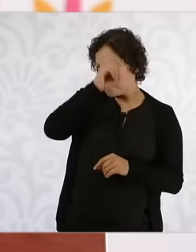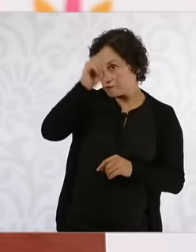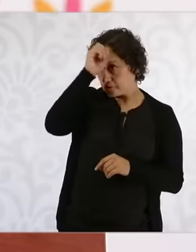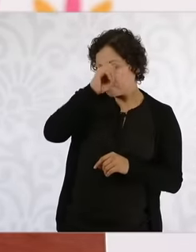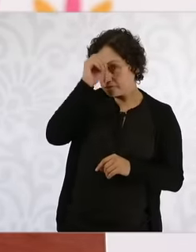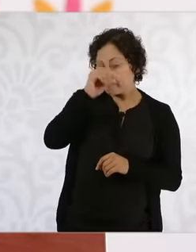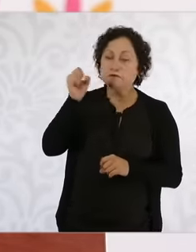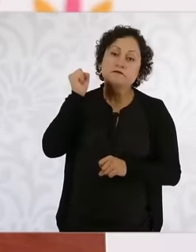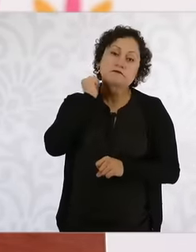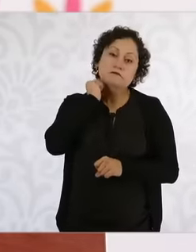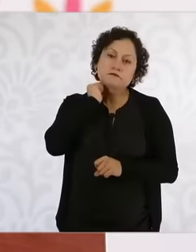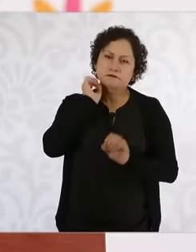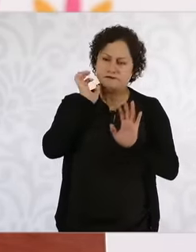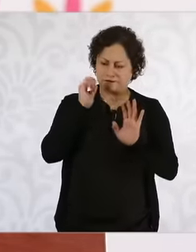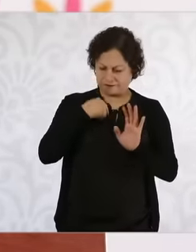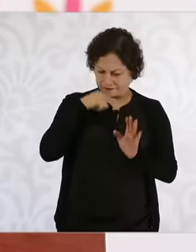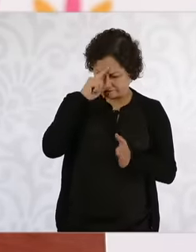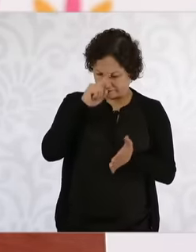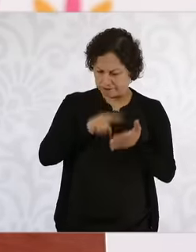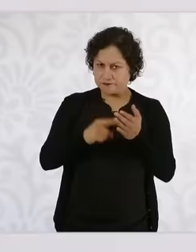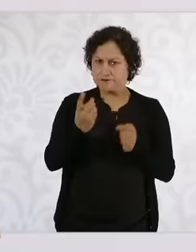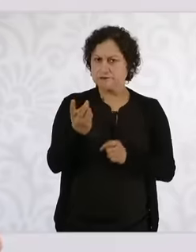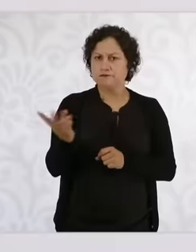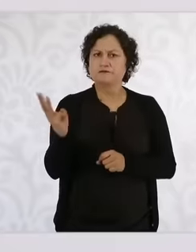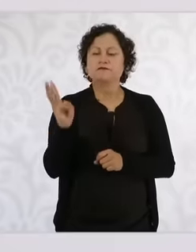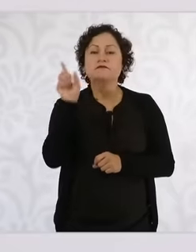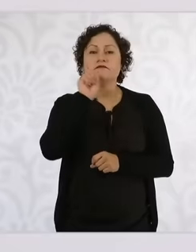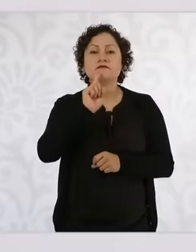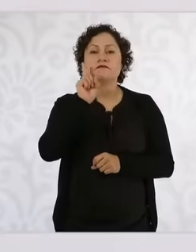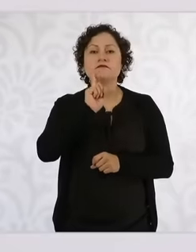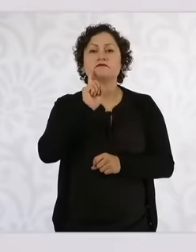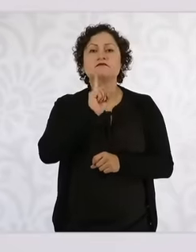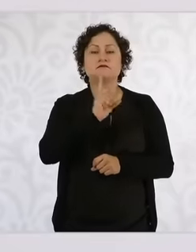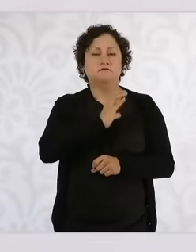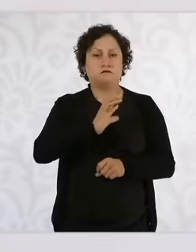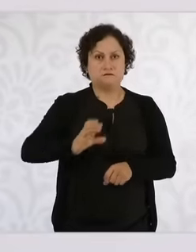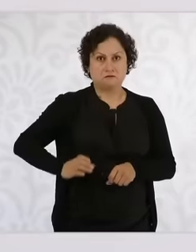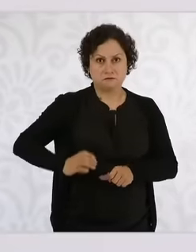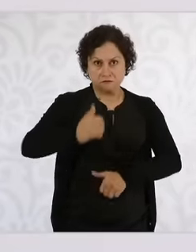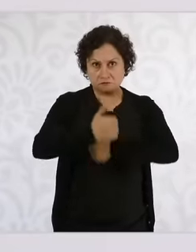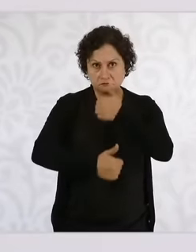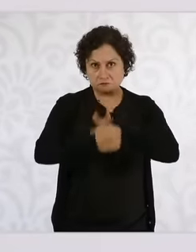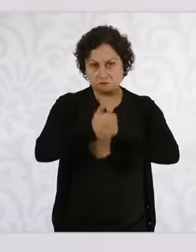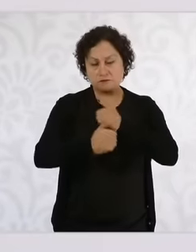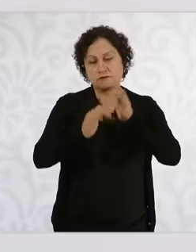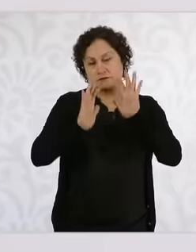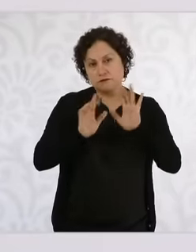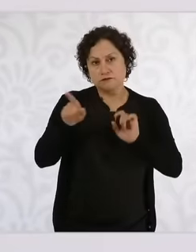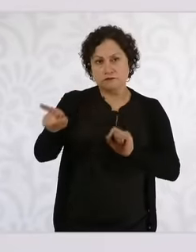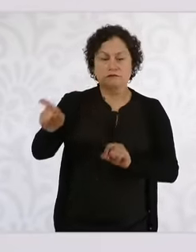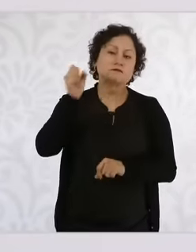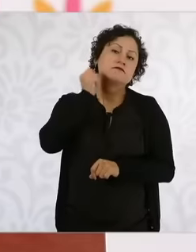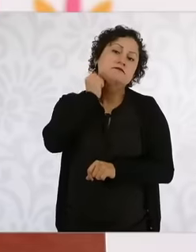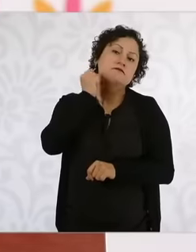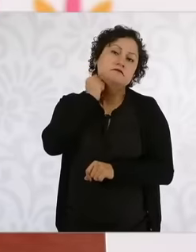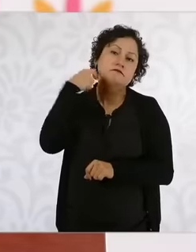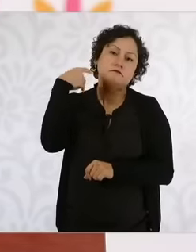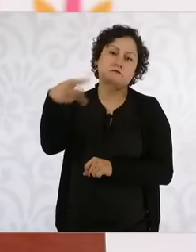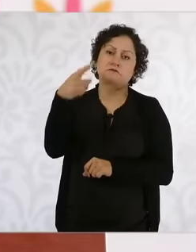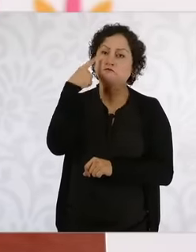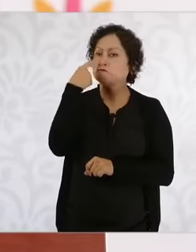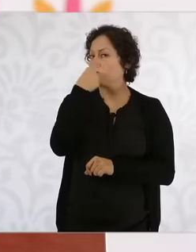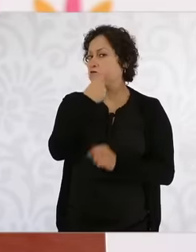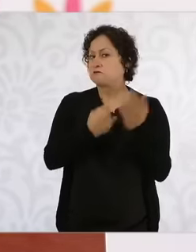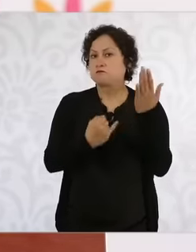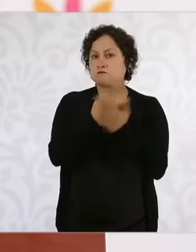three women candidates And well, the senate of the Republic has to decide, it is a decision From the